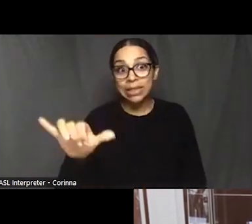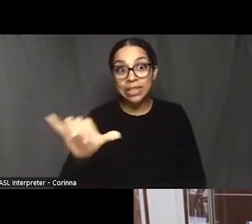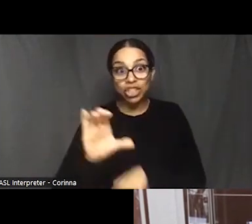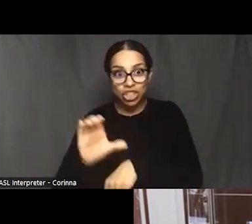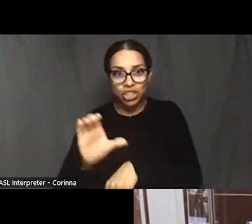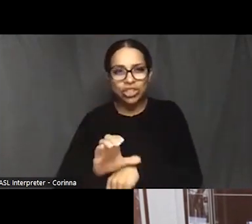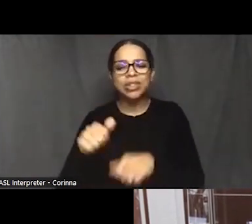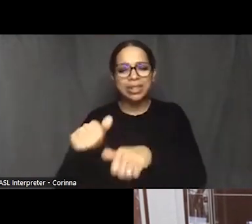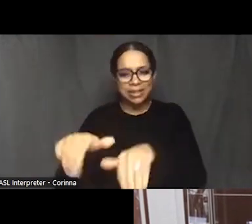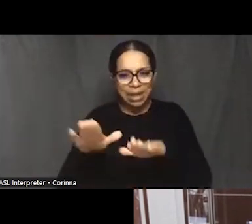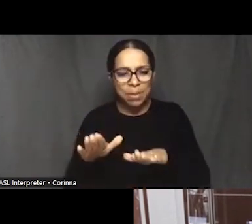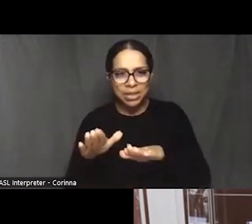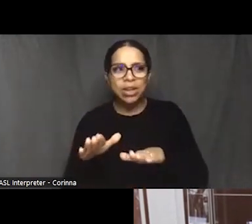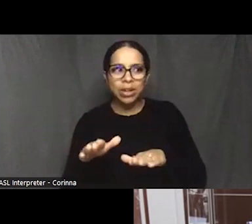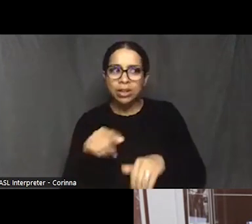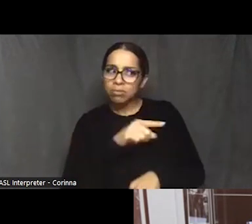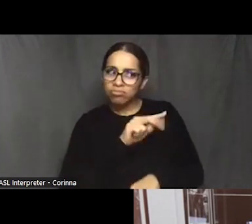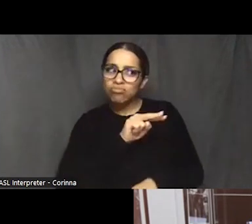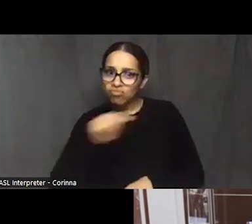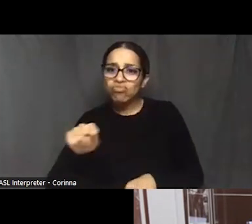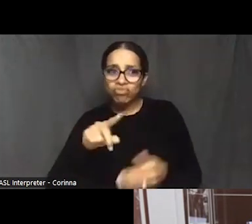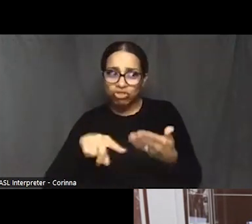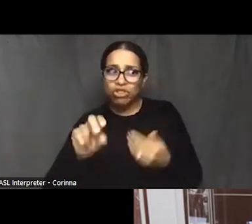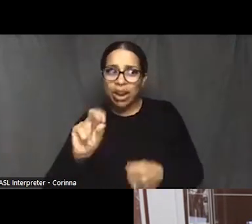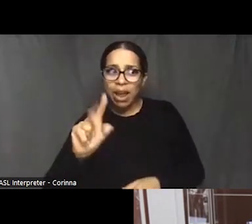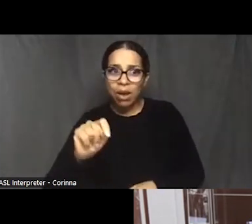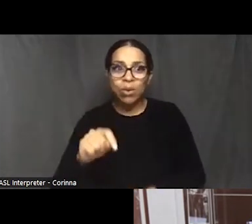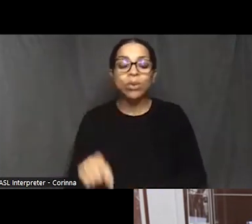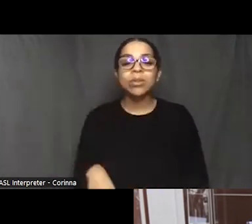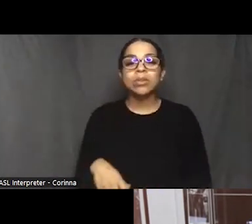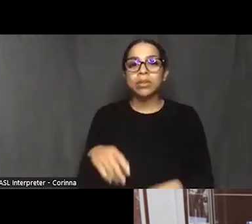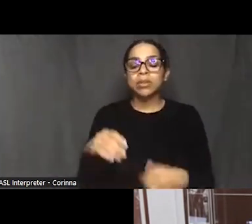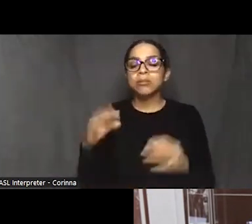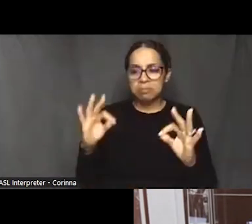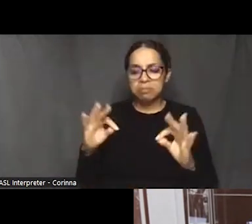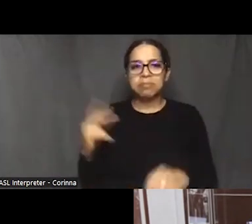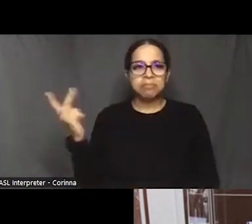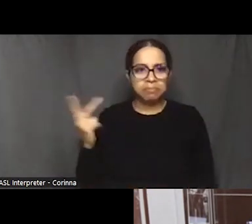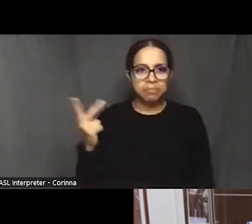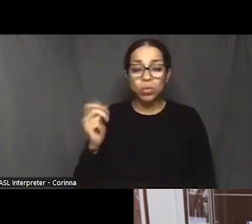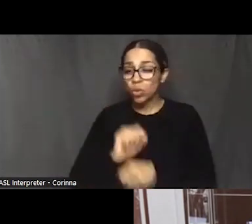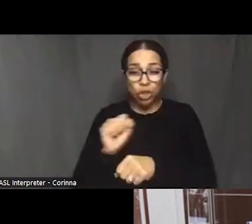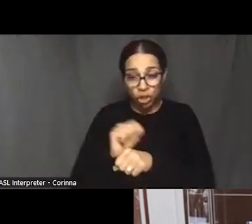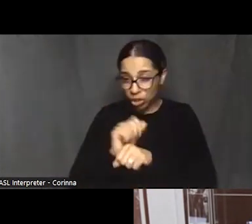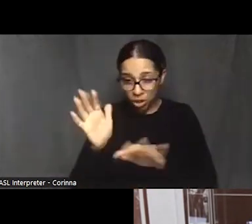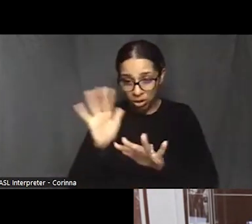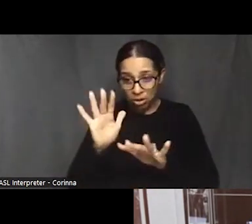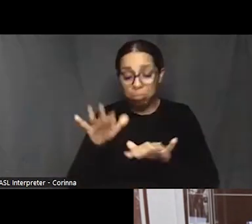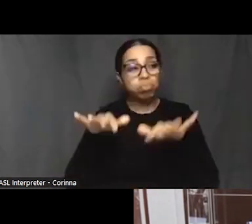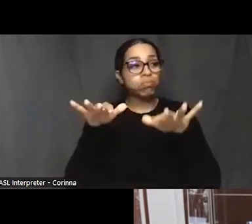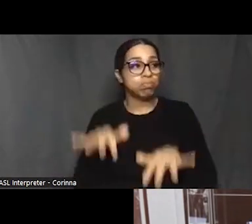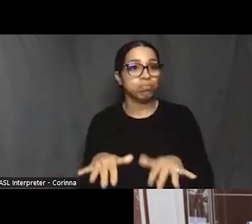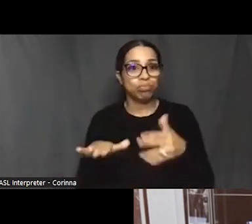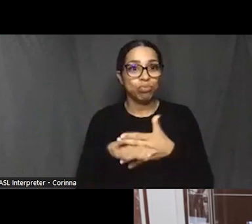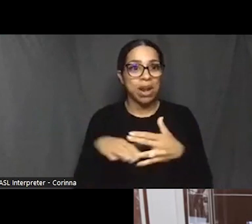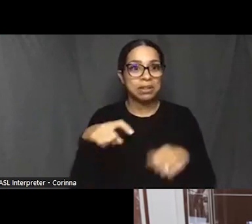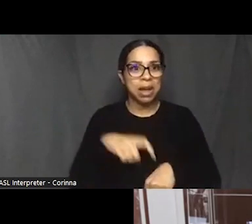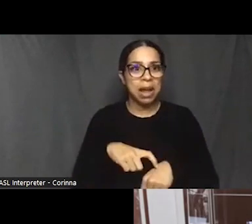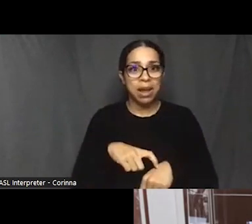So we had a little bit of downtime in between, in between assignments while we were there. We was only a 45 minute drive went down there.